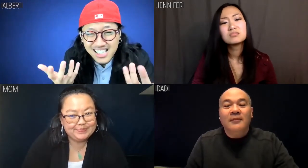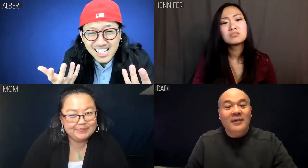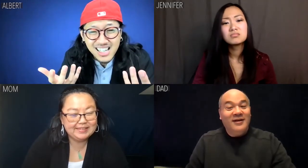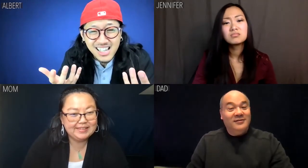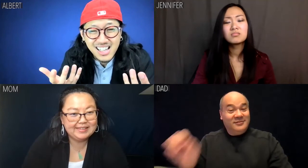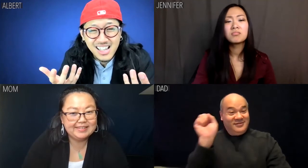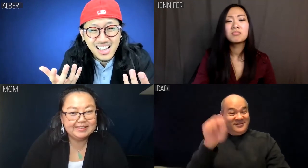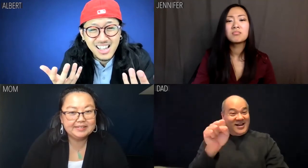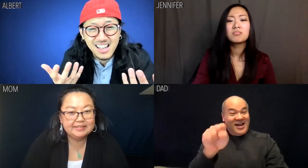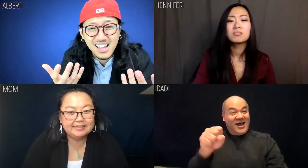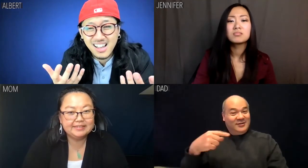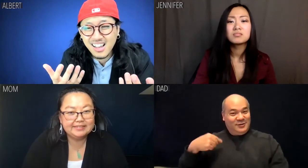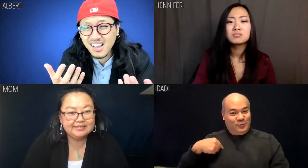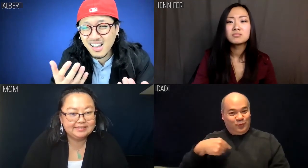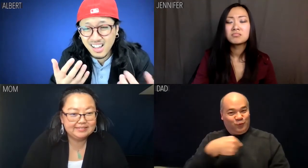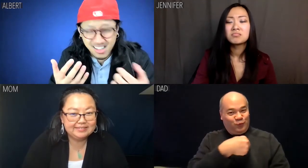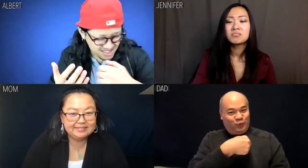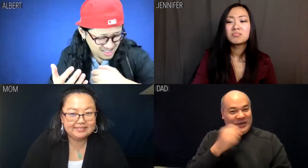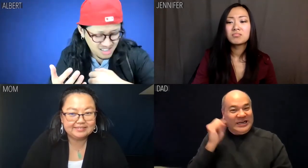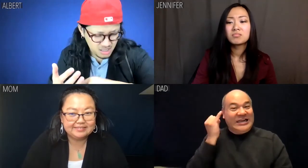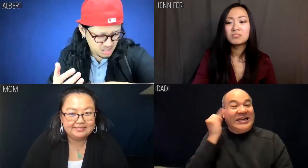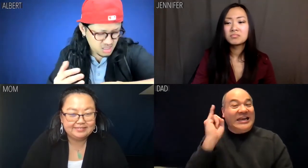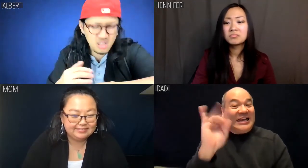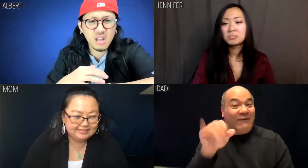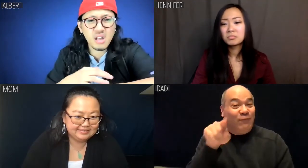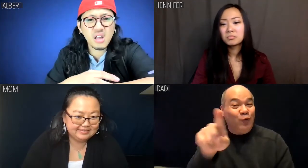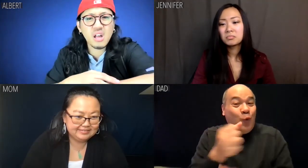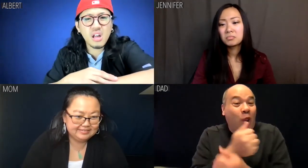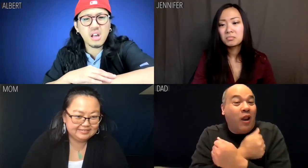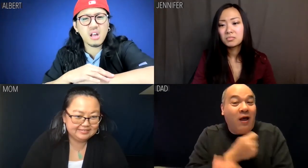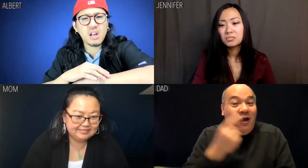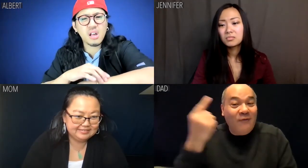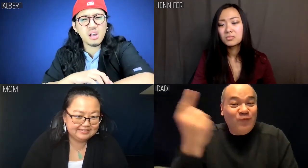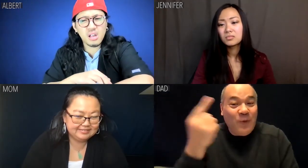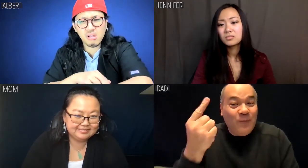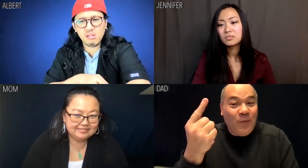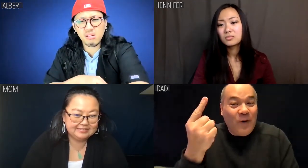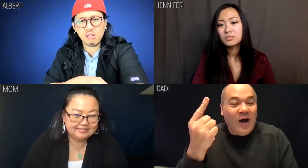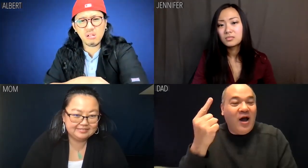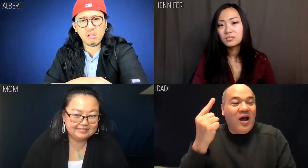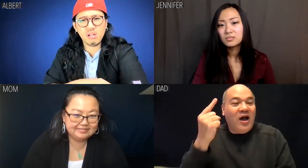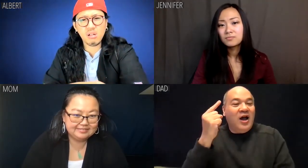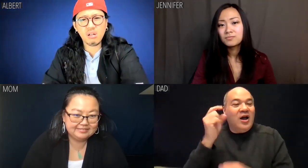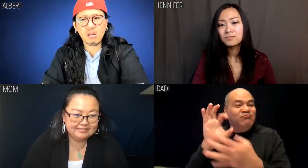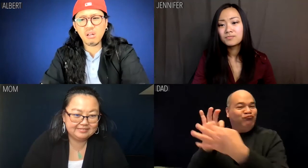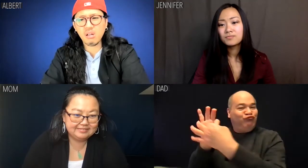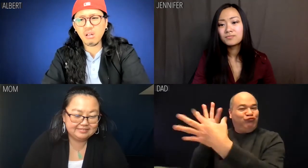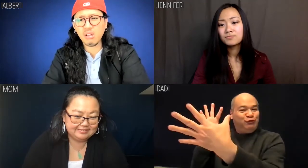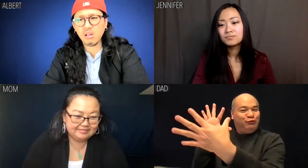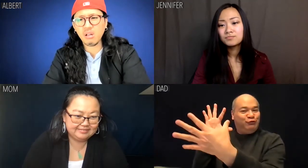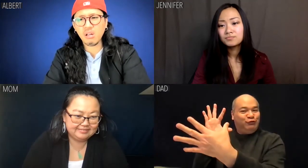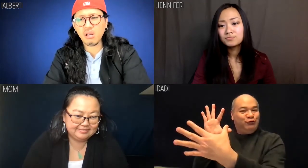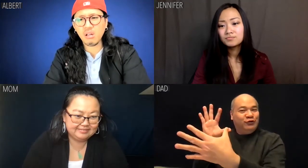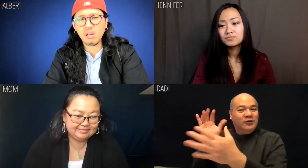Dad: Yes. If you love someone, set them free --